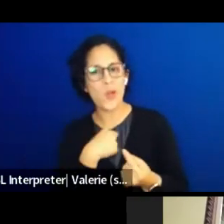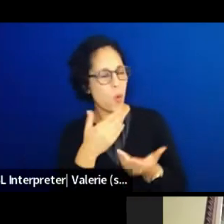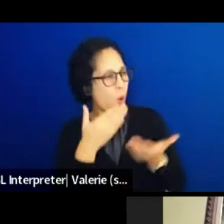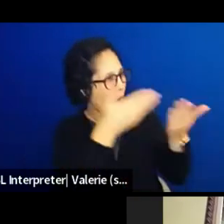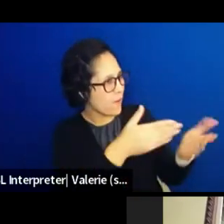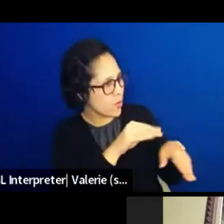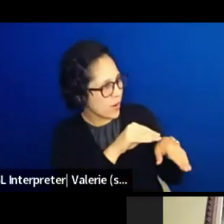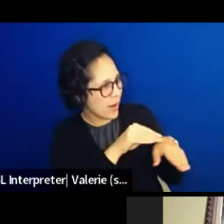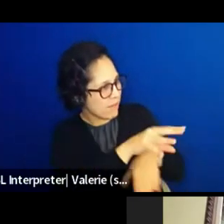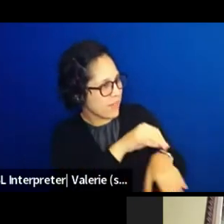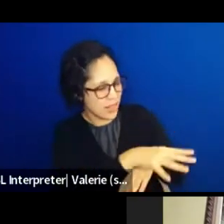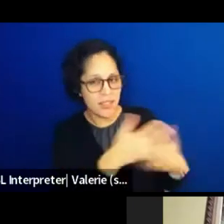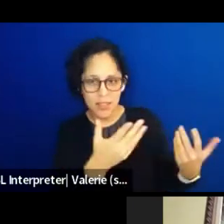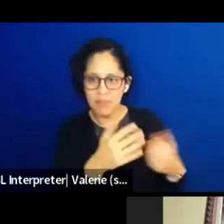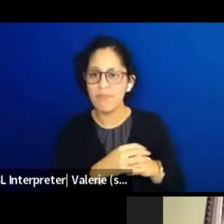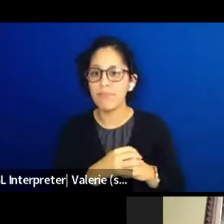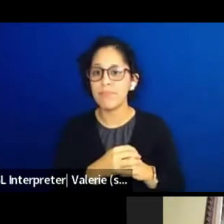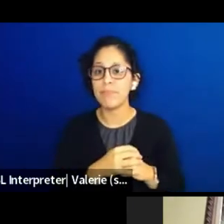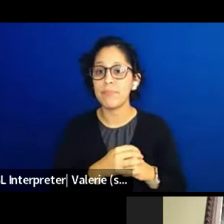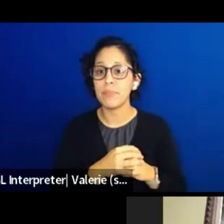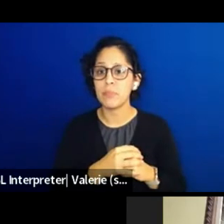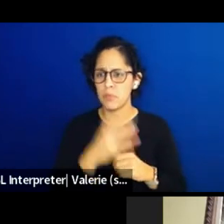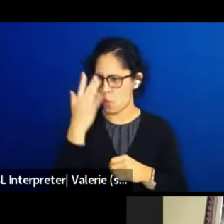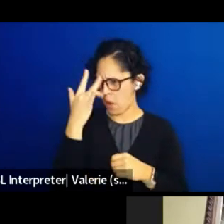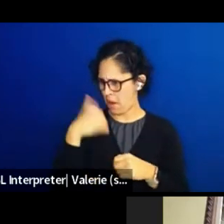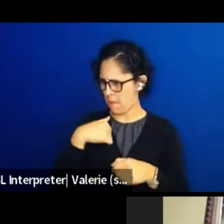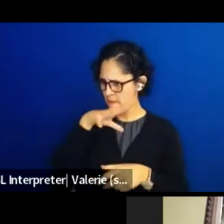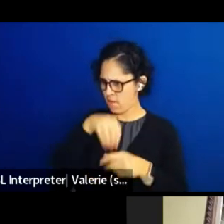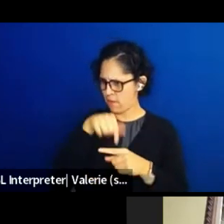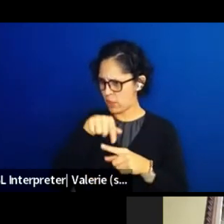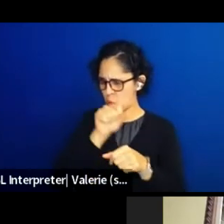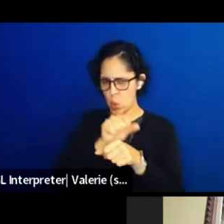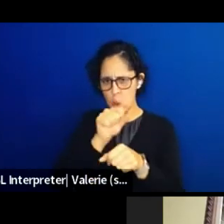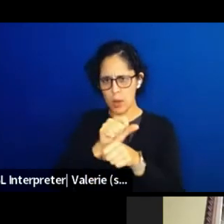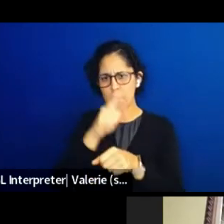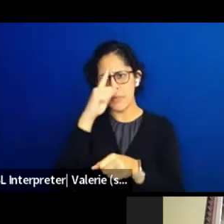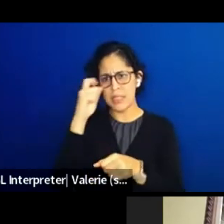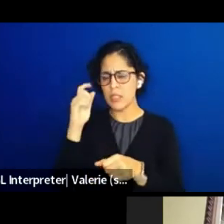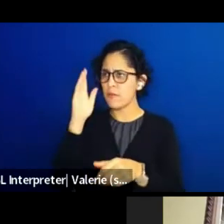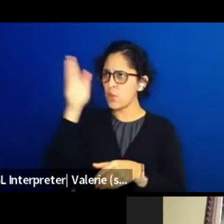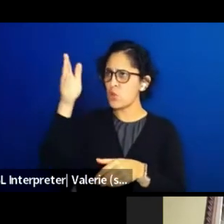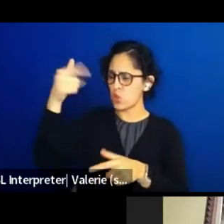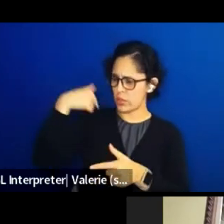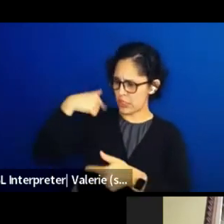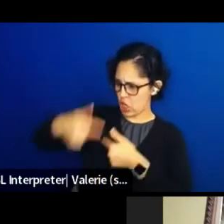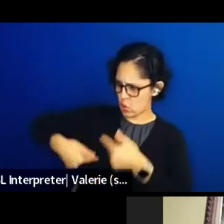is because I want the future generations to benefit from the medicine that sustained me